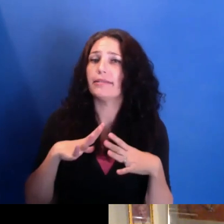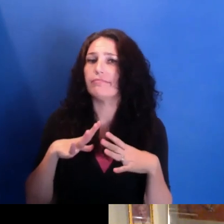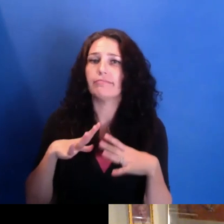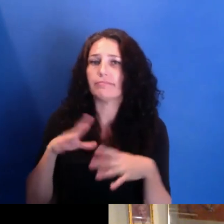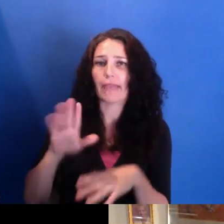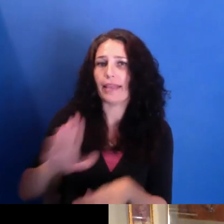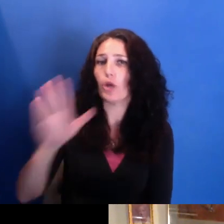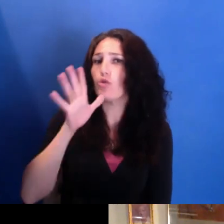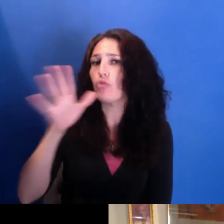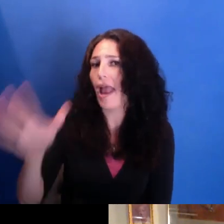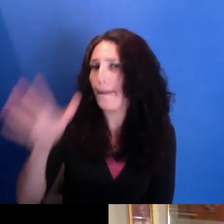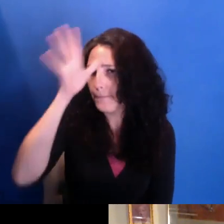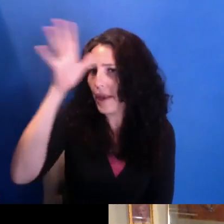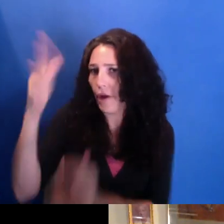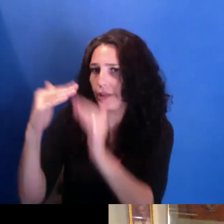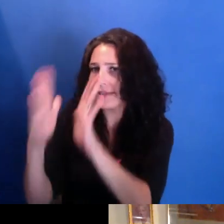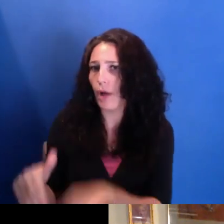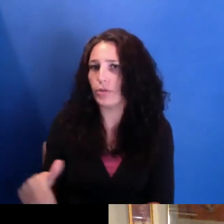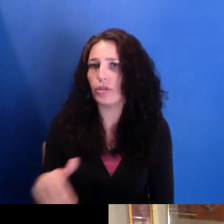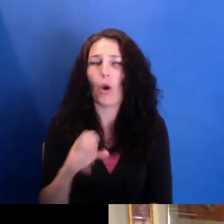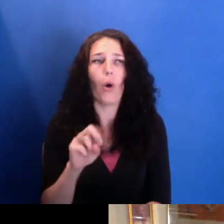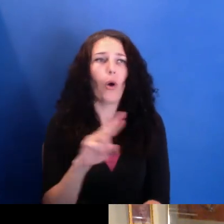you know, just self-made communities.